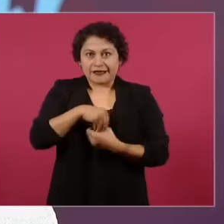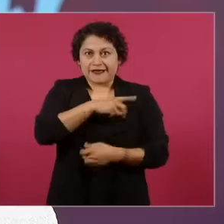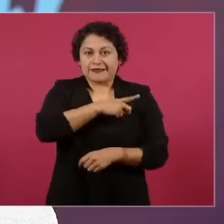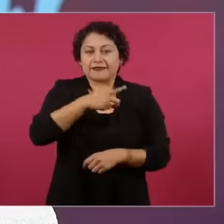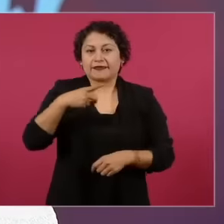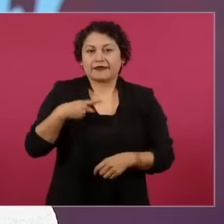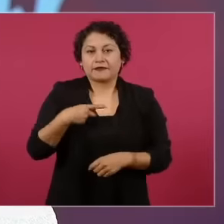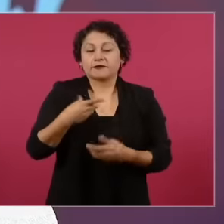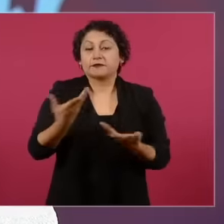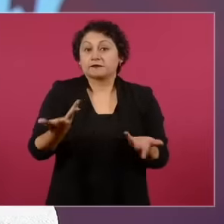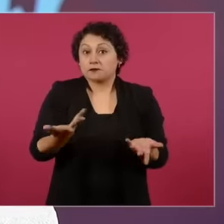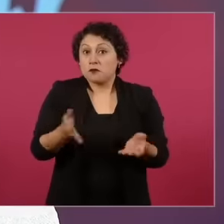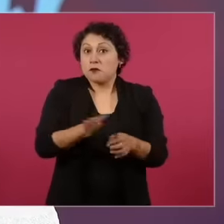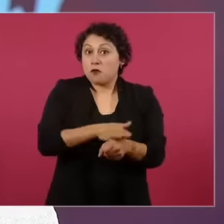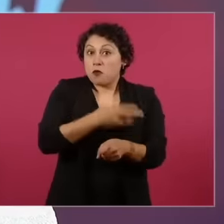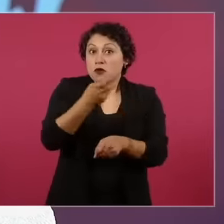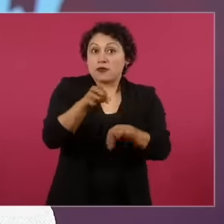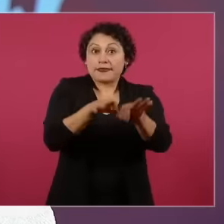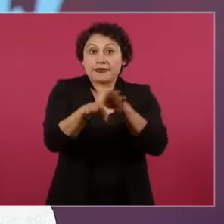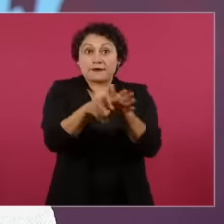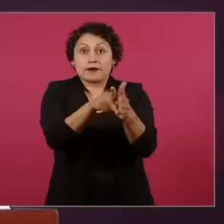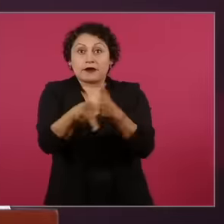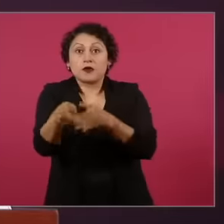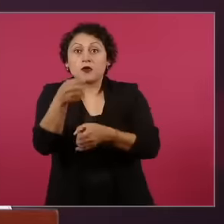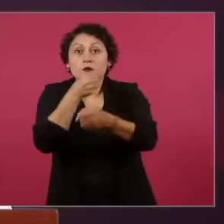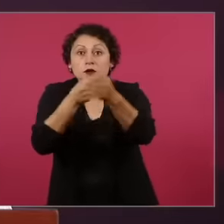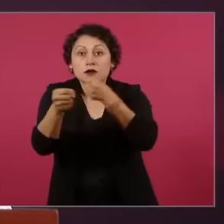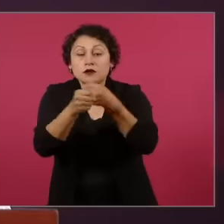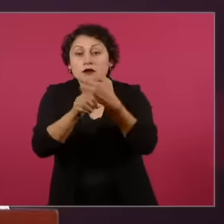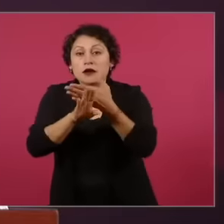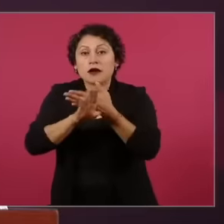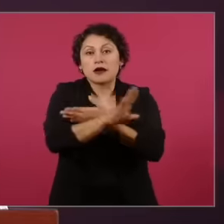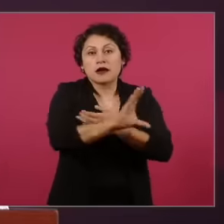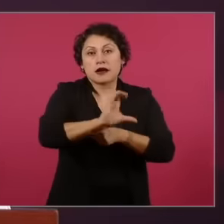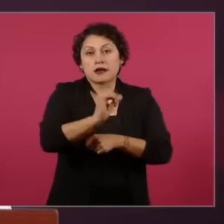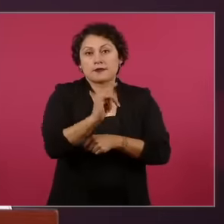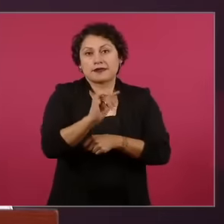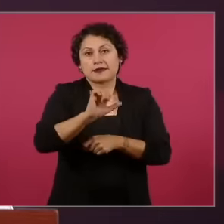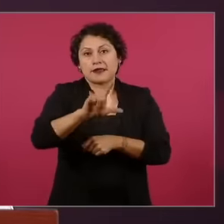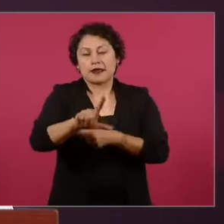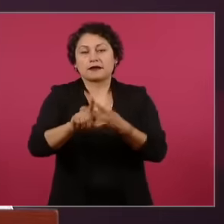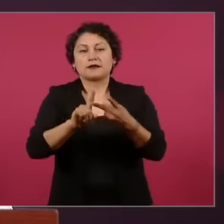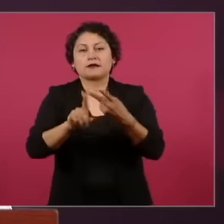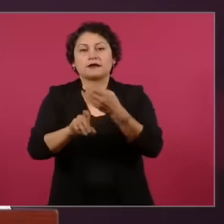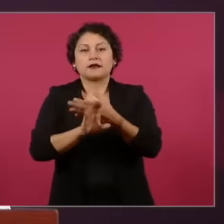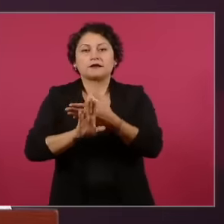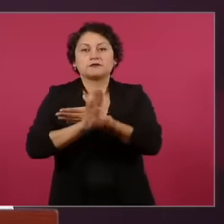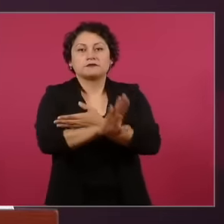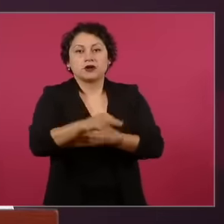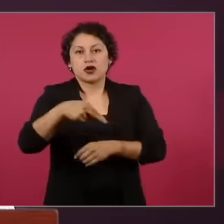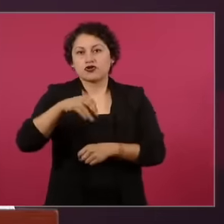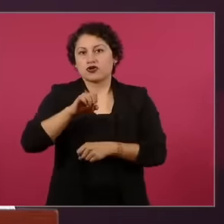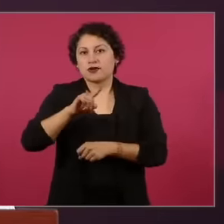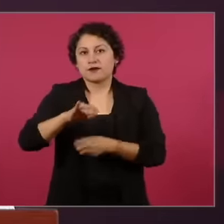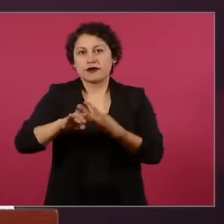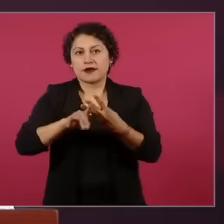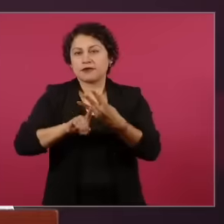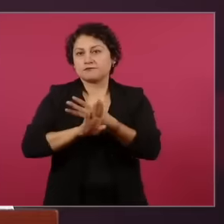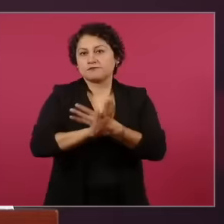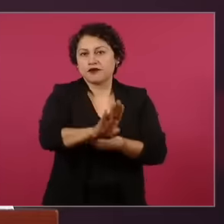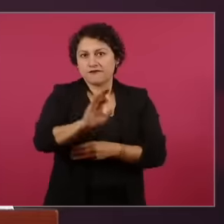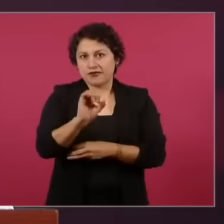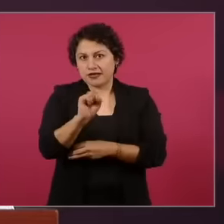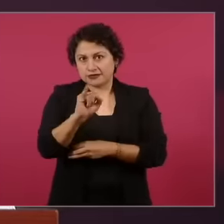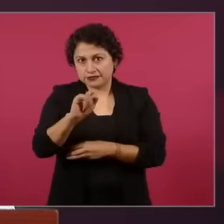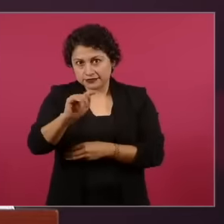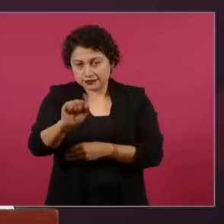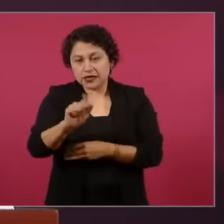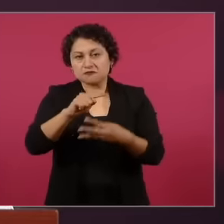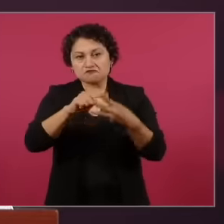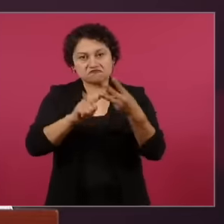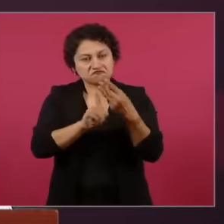Its anti-capitalist, anti-neoliberal and anti-fascist essence must be a discussion not only among